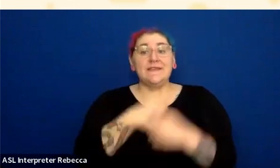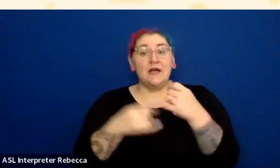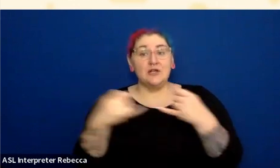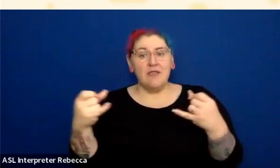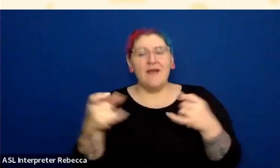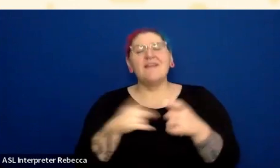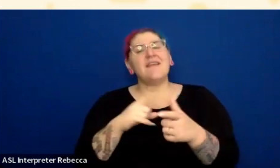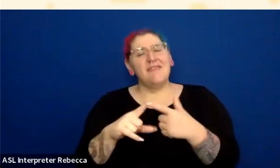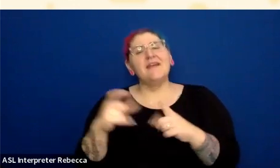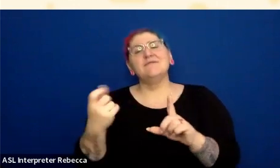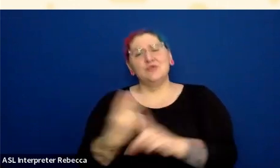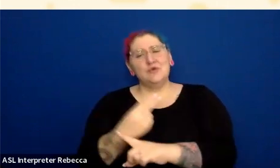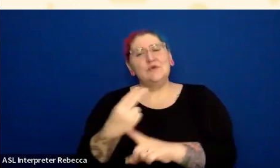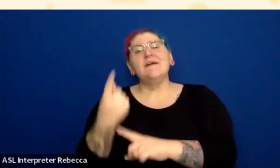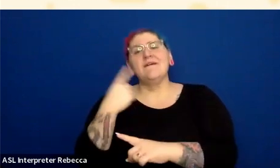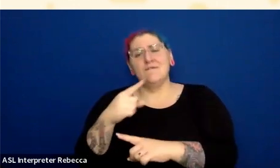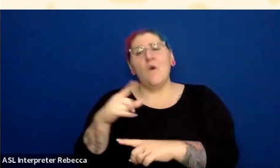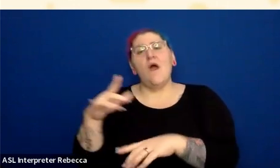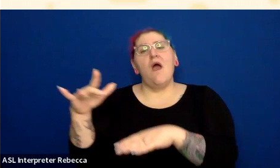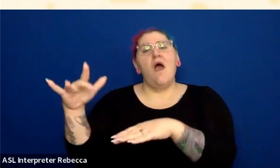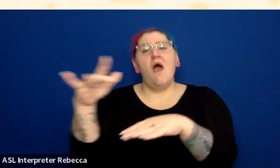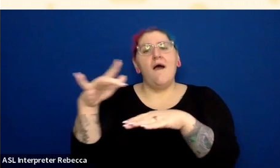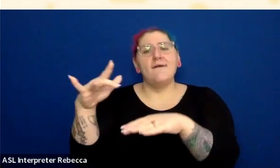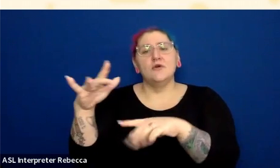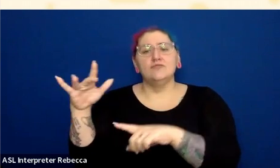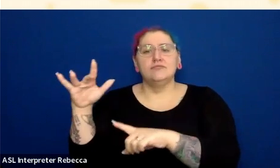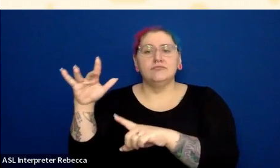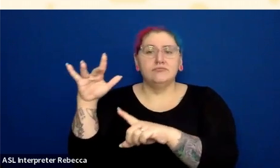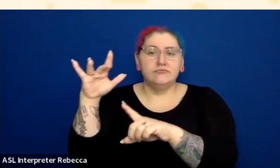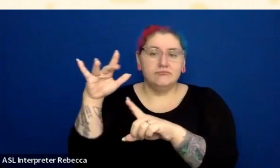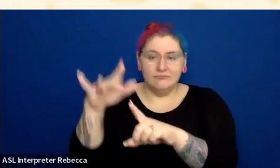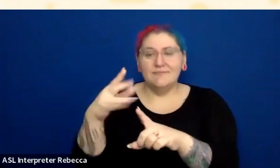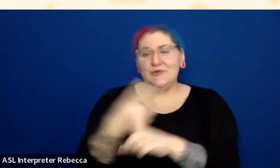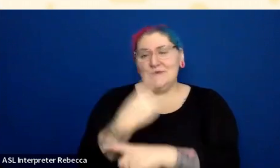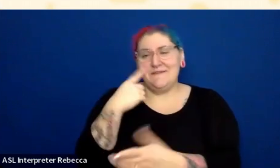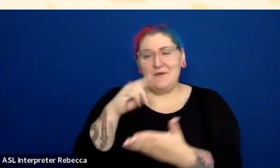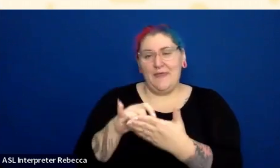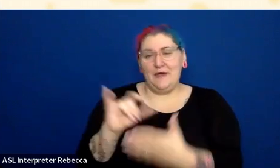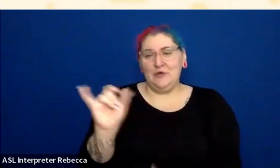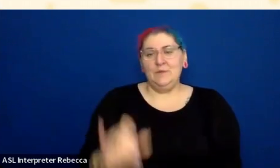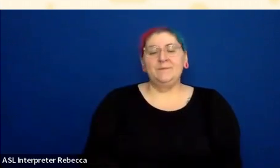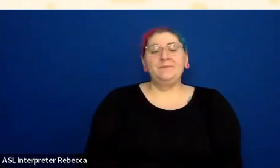So let's use this contrast checker. I'm going to go back to this page.